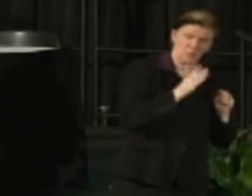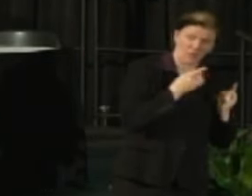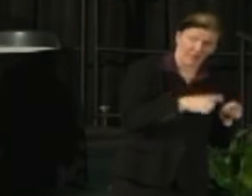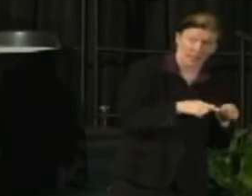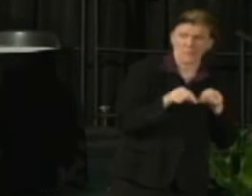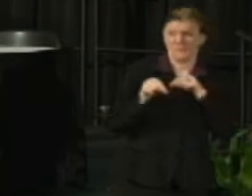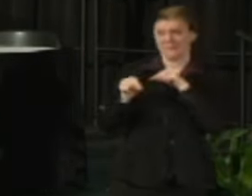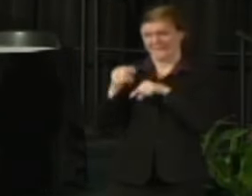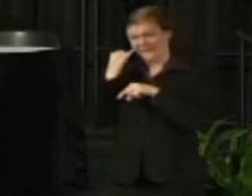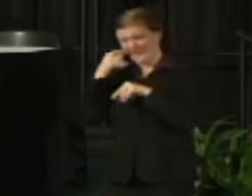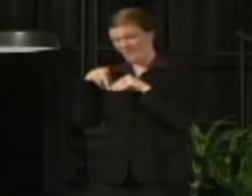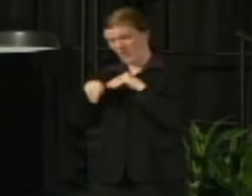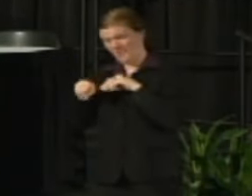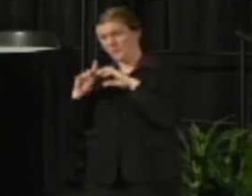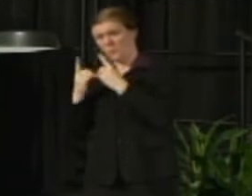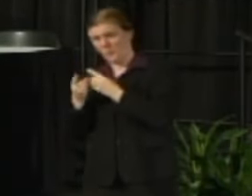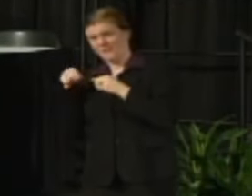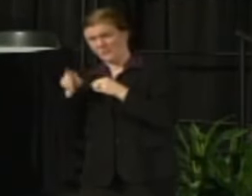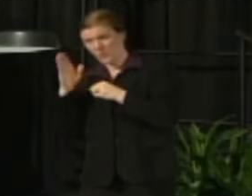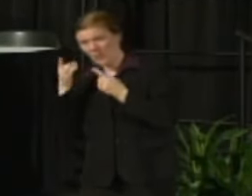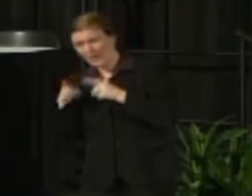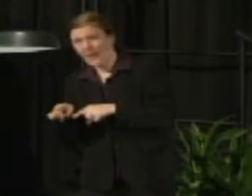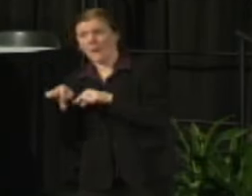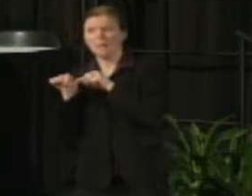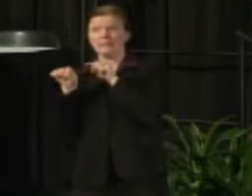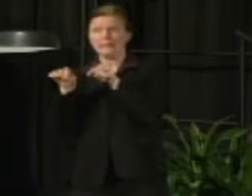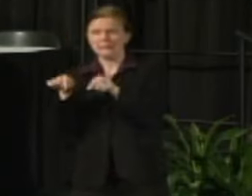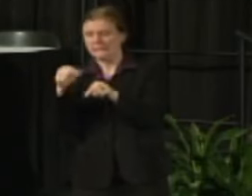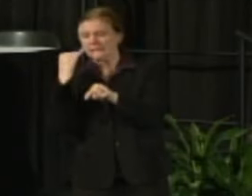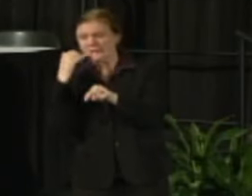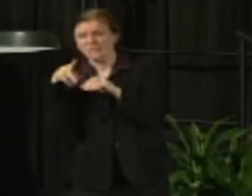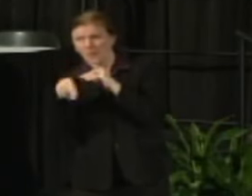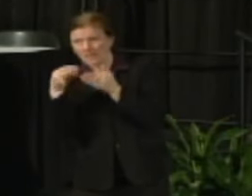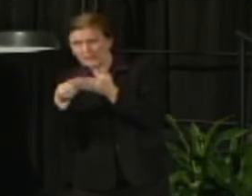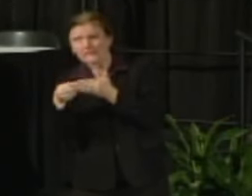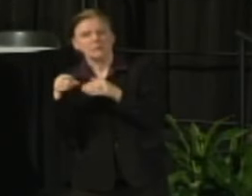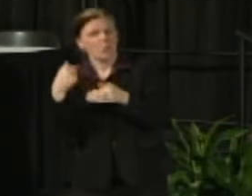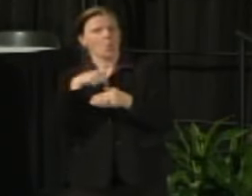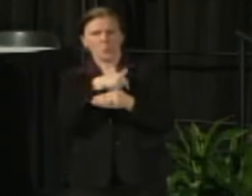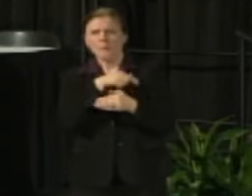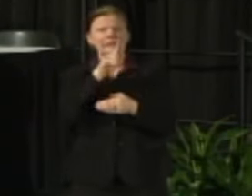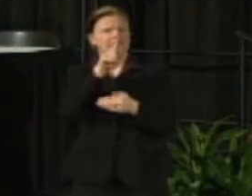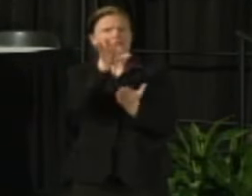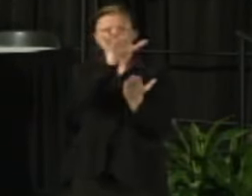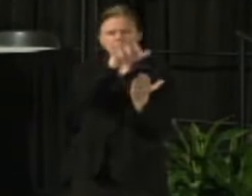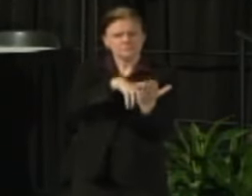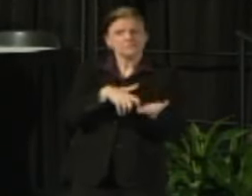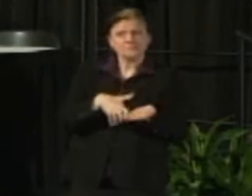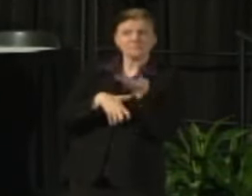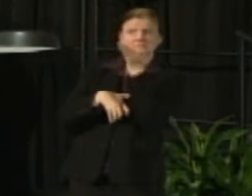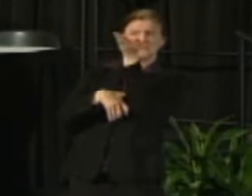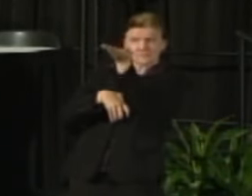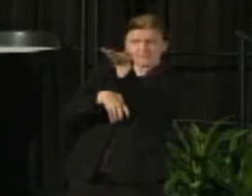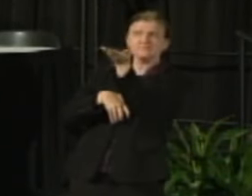about what the pain points of them, what has been the consequence of the different cuts that we've had?